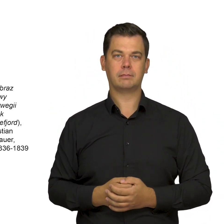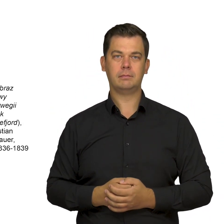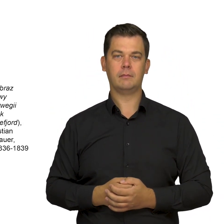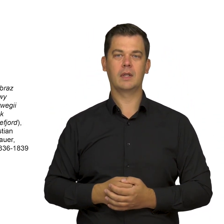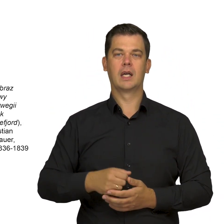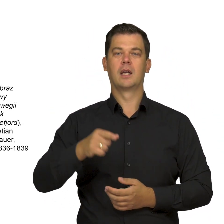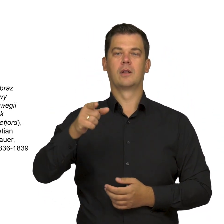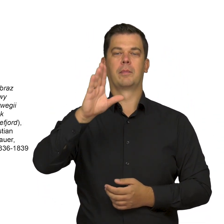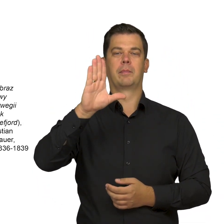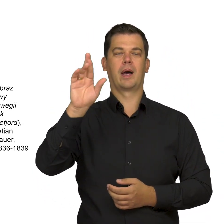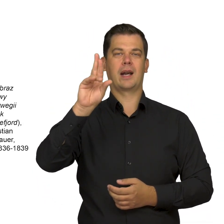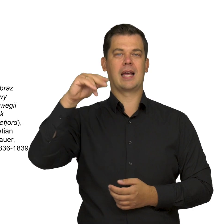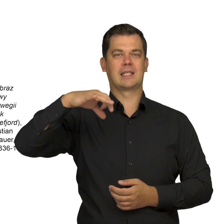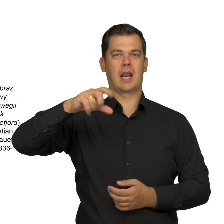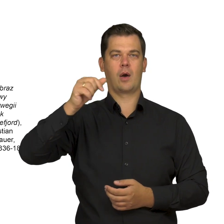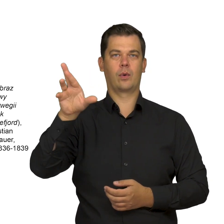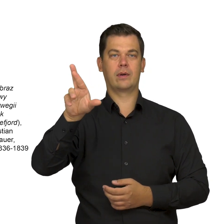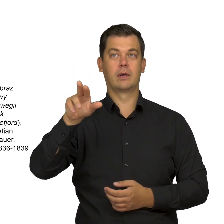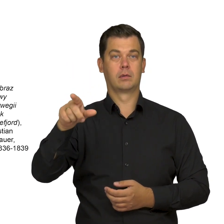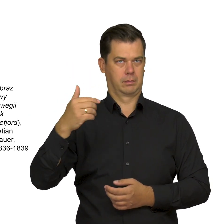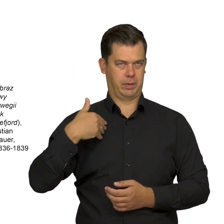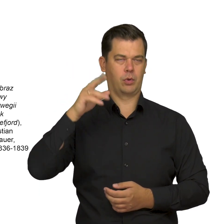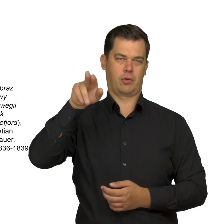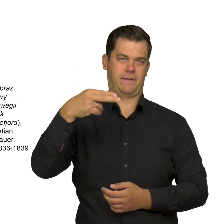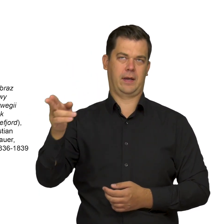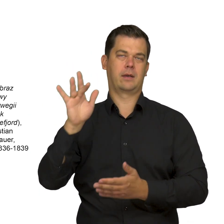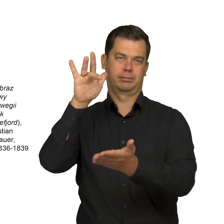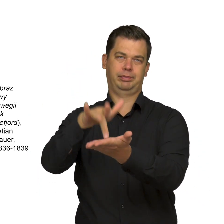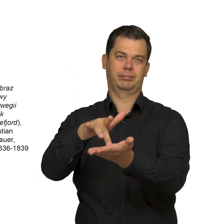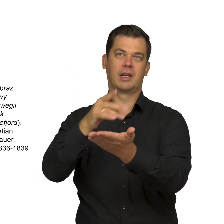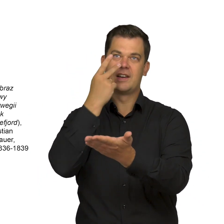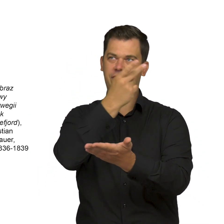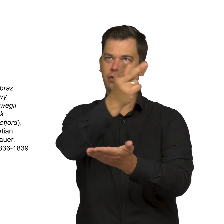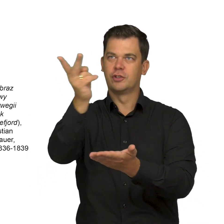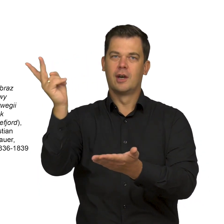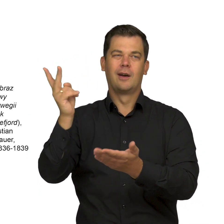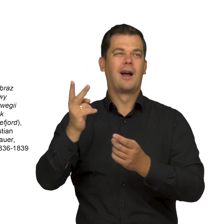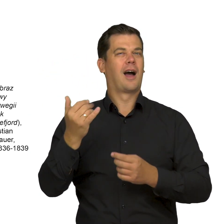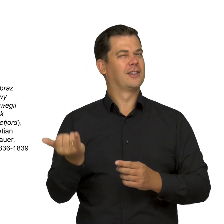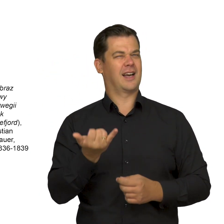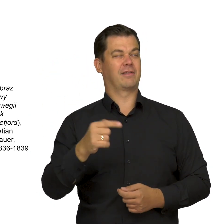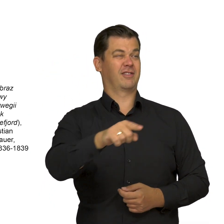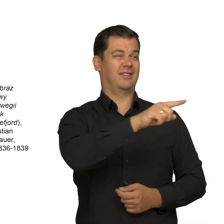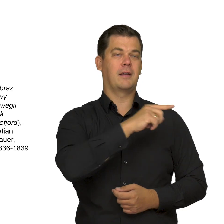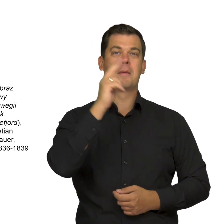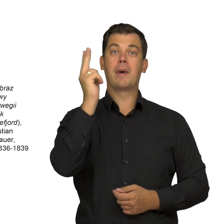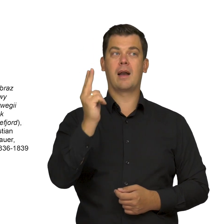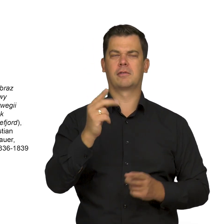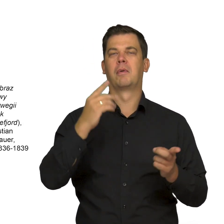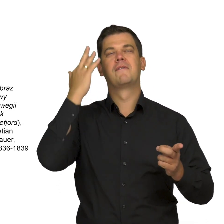Breslauer did visit Norway, so this view is not a made up image, as was often the case at the time.